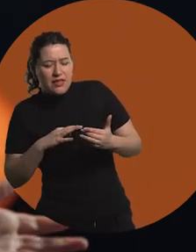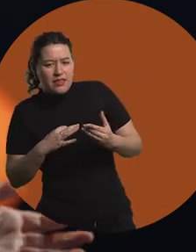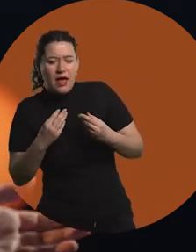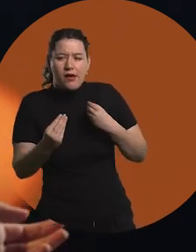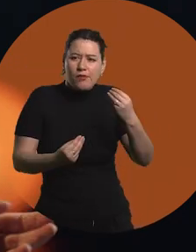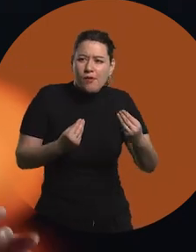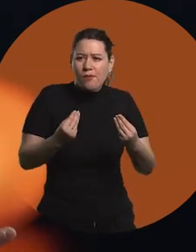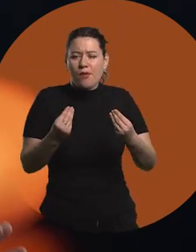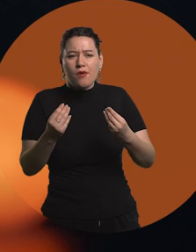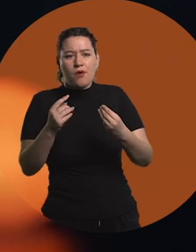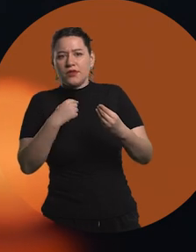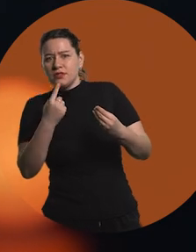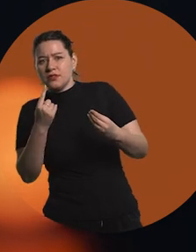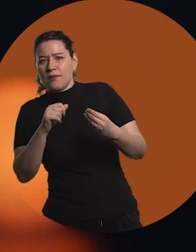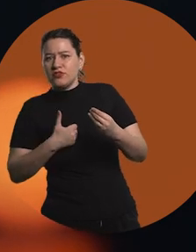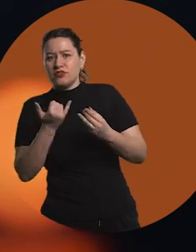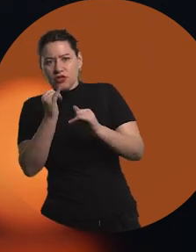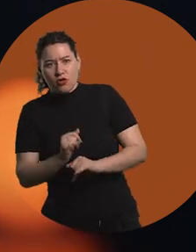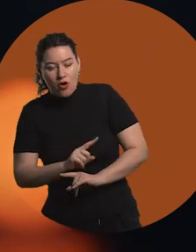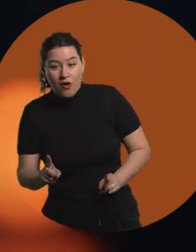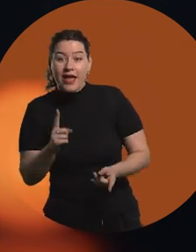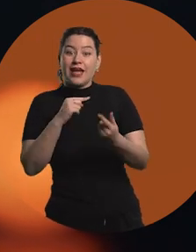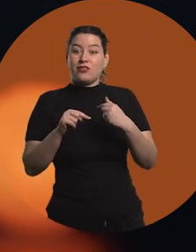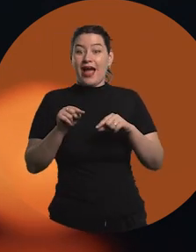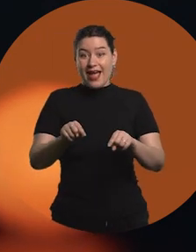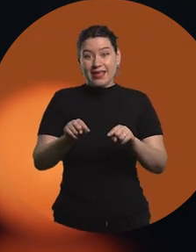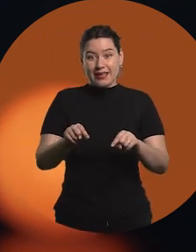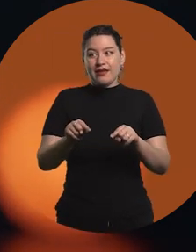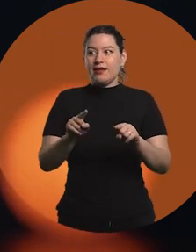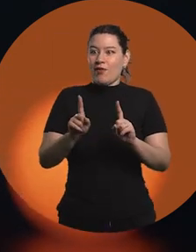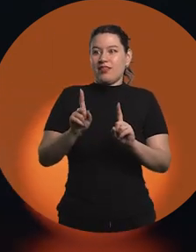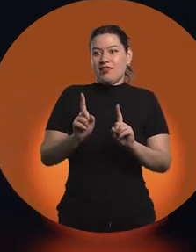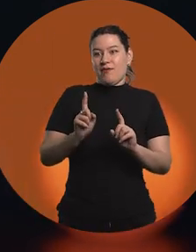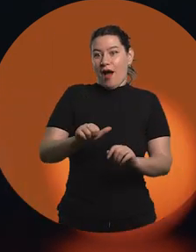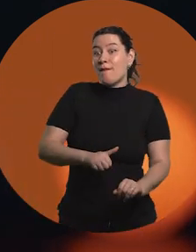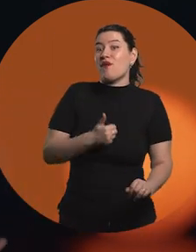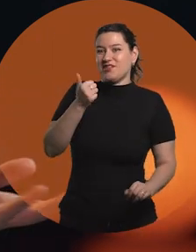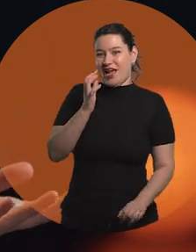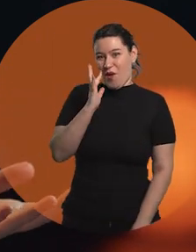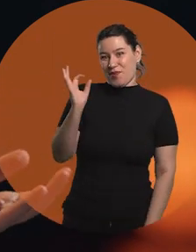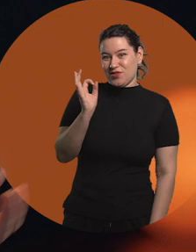Where am I going to be able to apply this?" So I think that in that sense there is a great opportunity